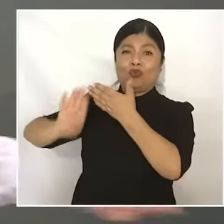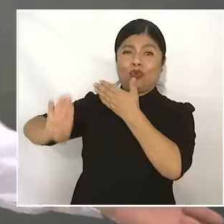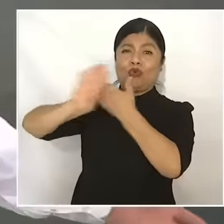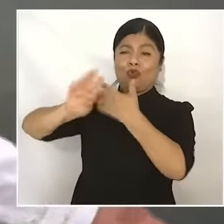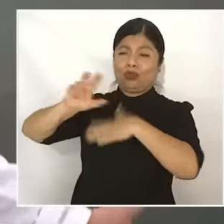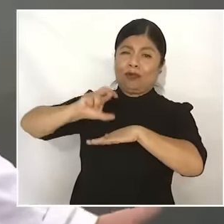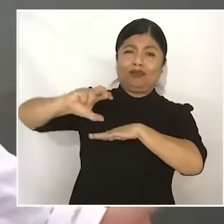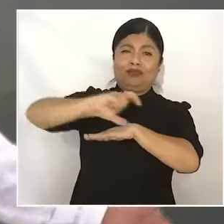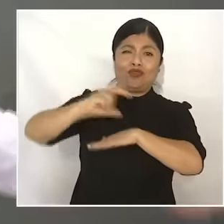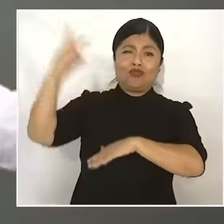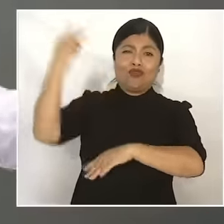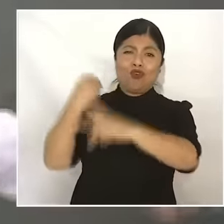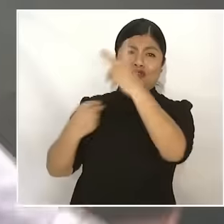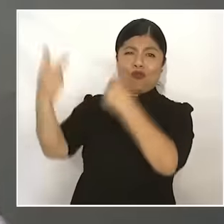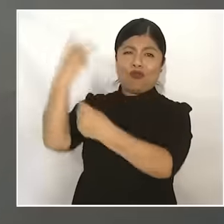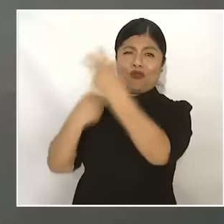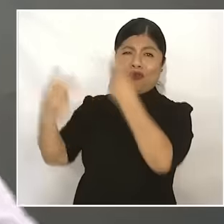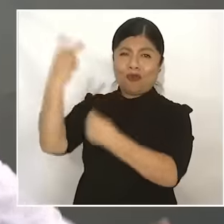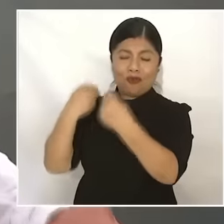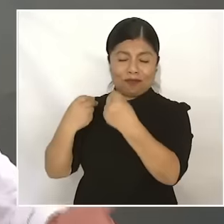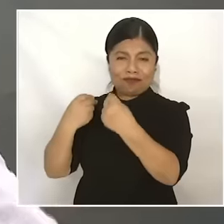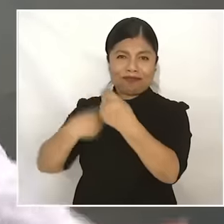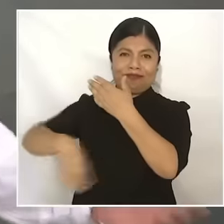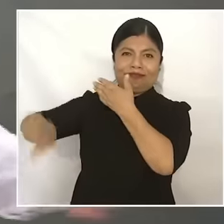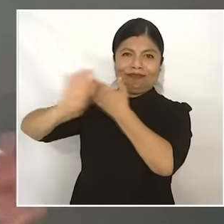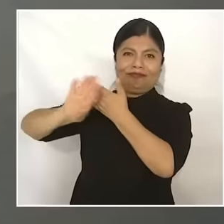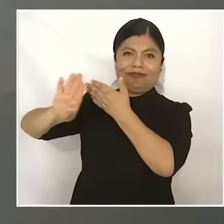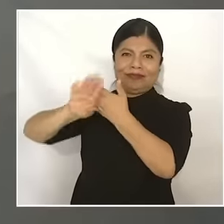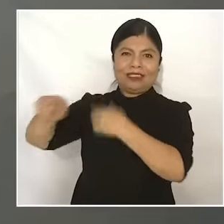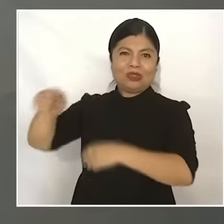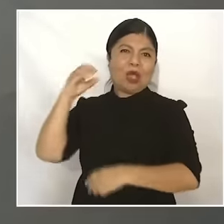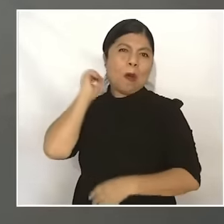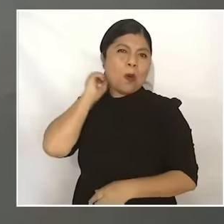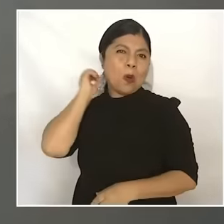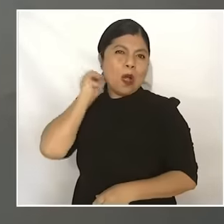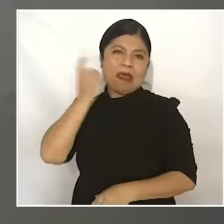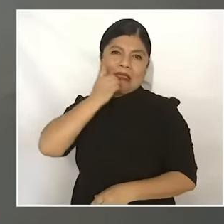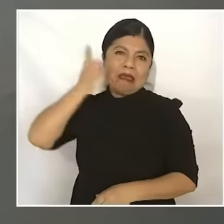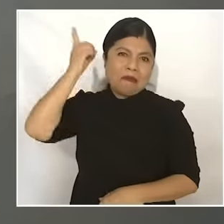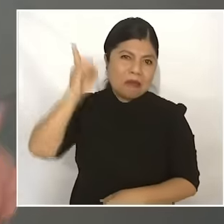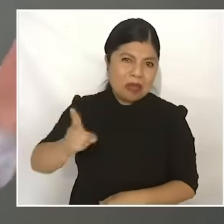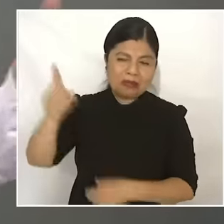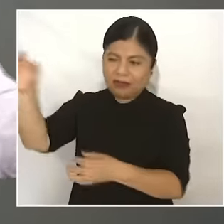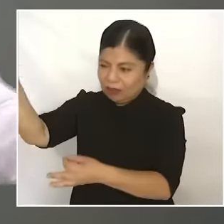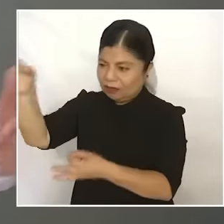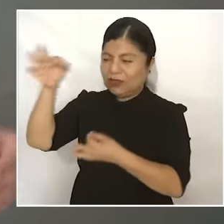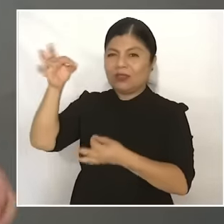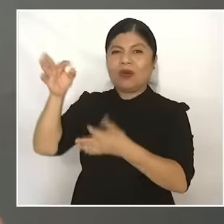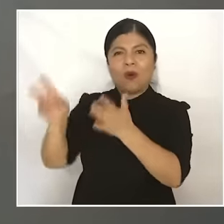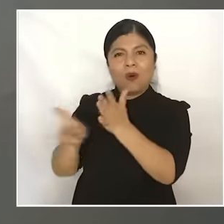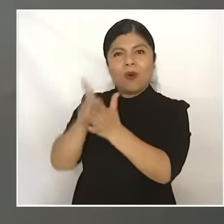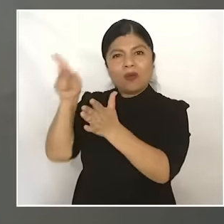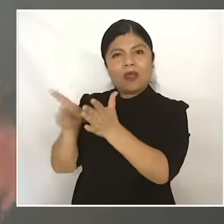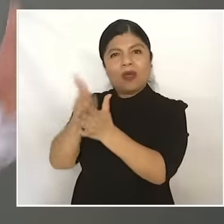well no, but as the town where the protections came from, you believe that from the Peasants of